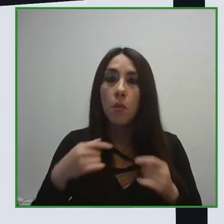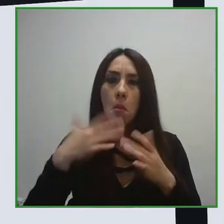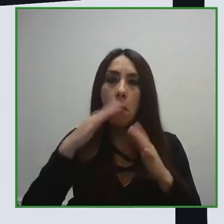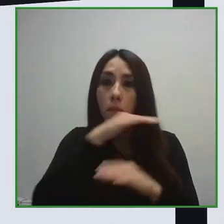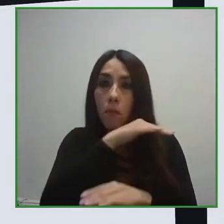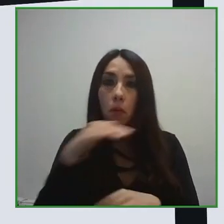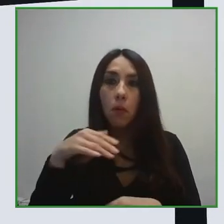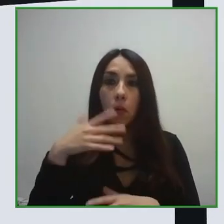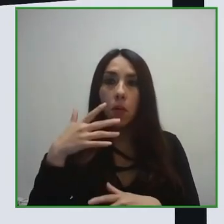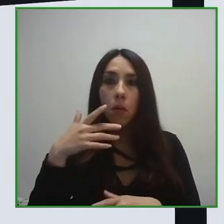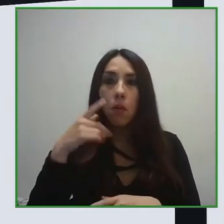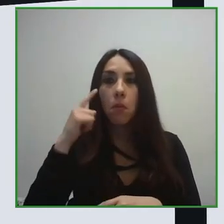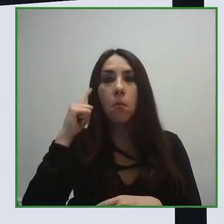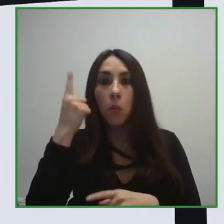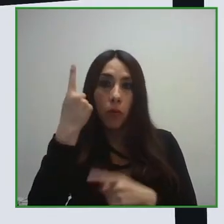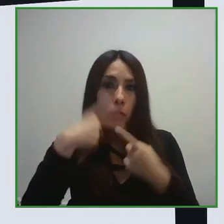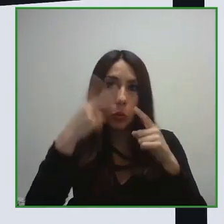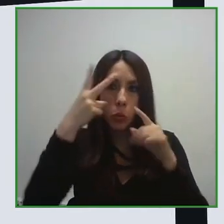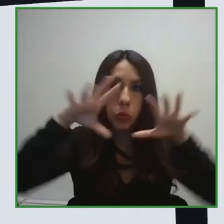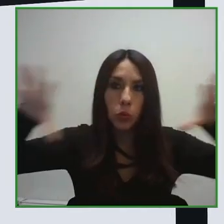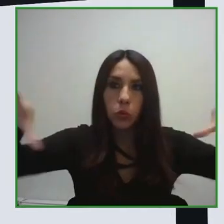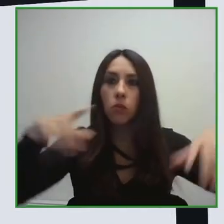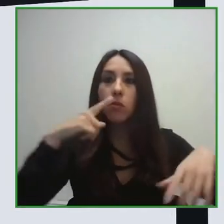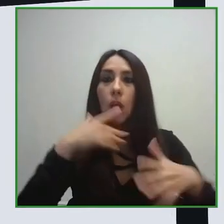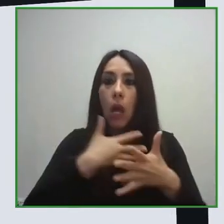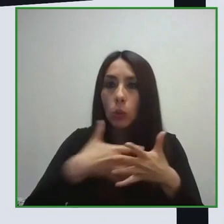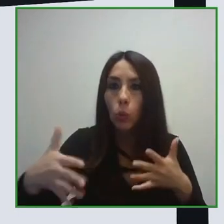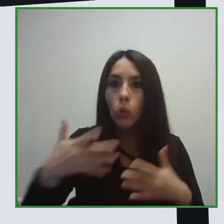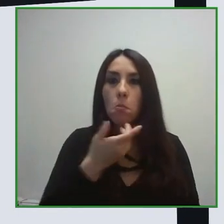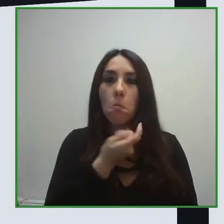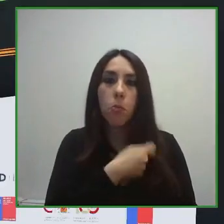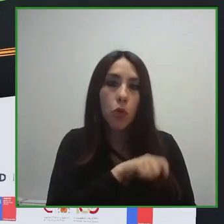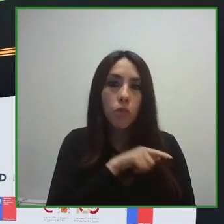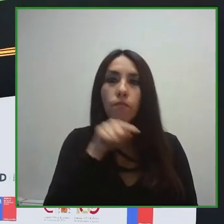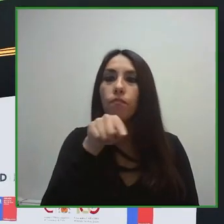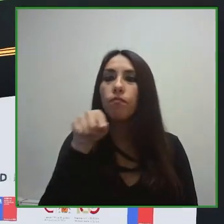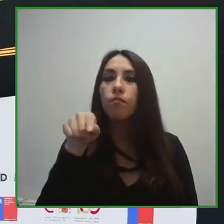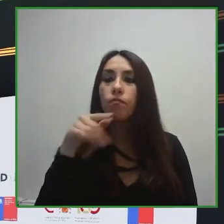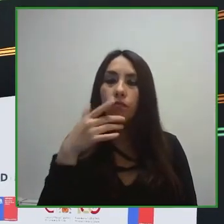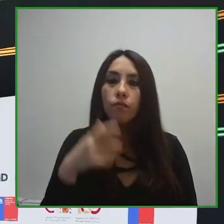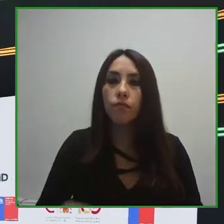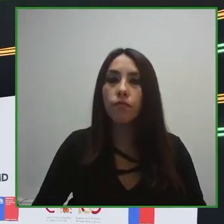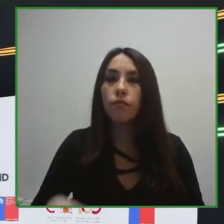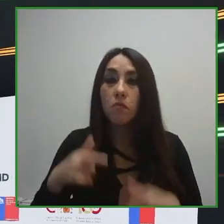English and Spanish, in order to expand this content to those who are interested or need.